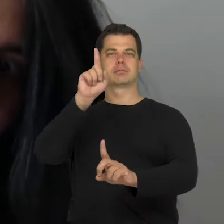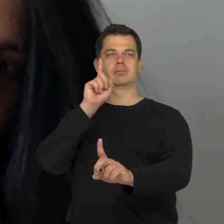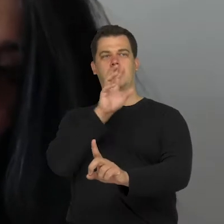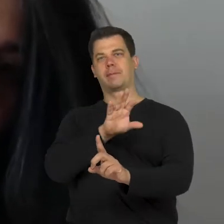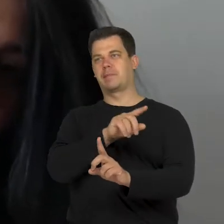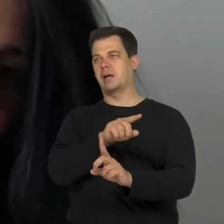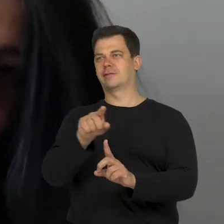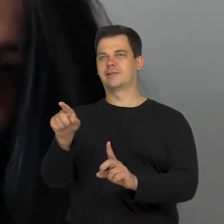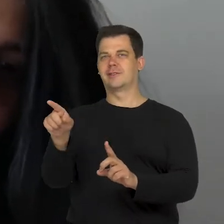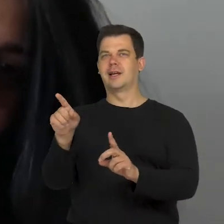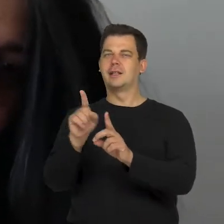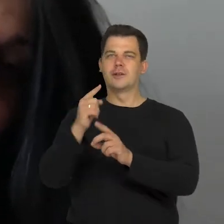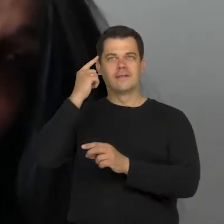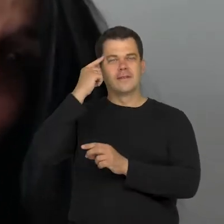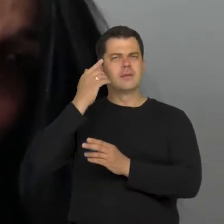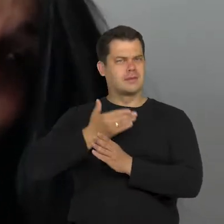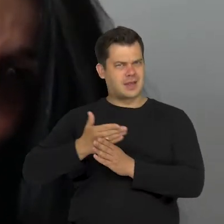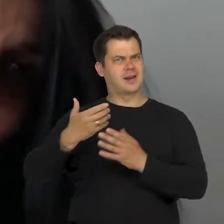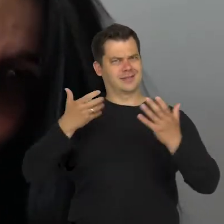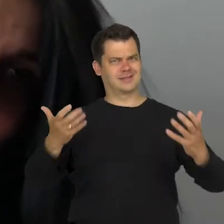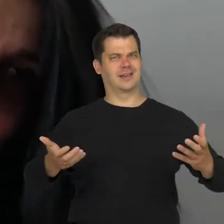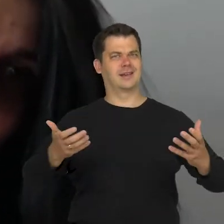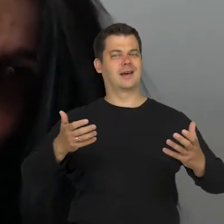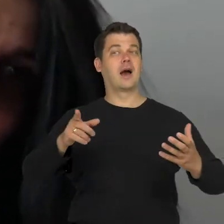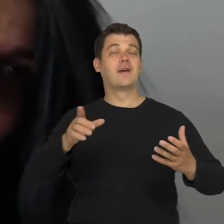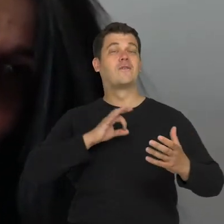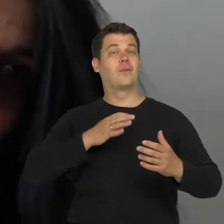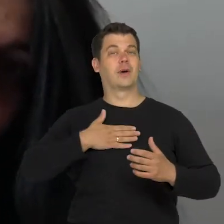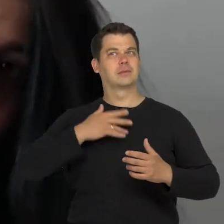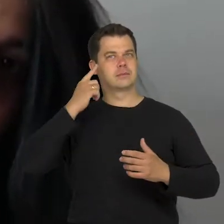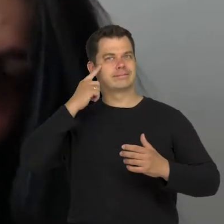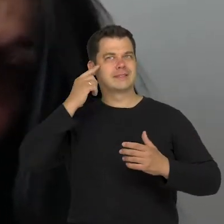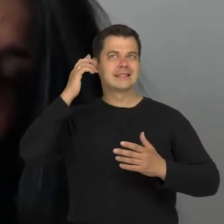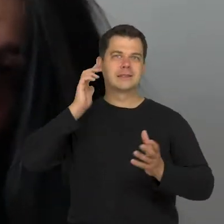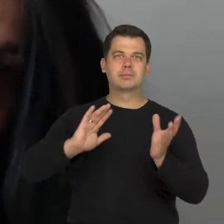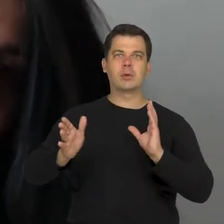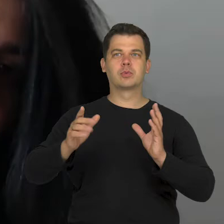and create your own tools, interactions with that image,